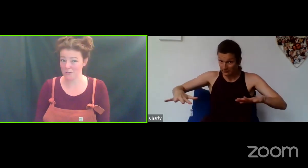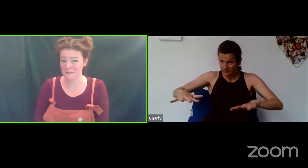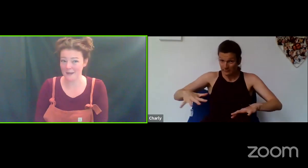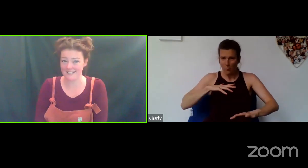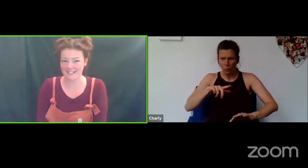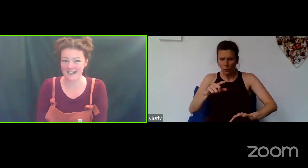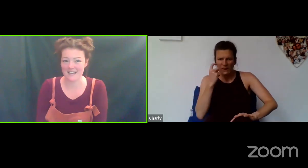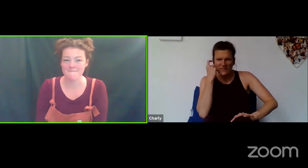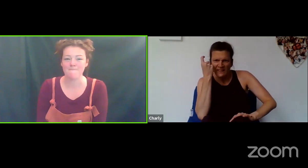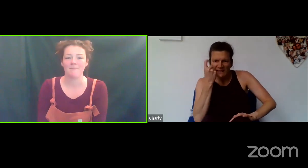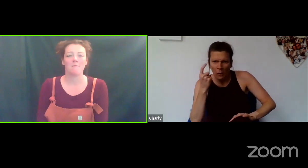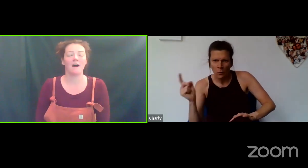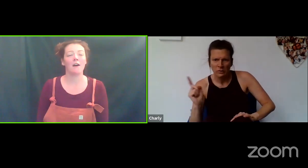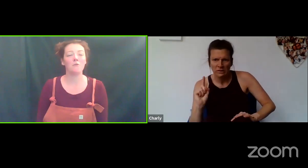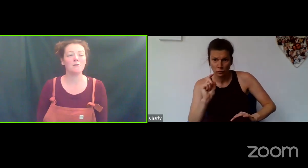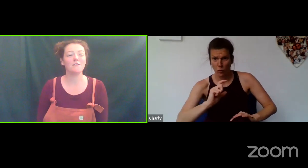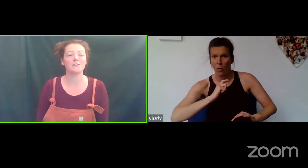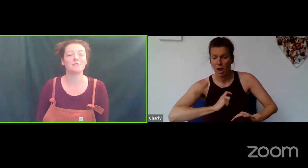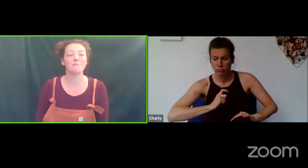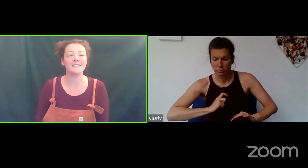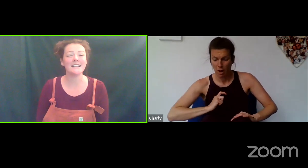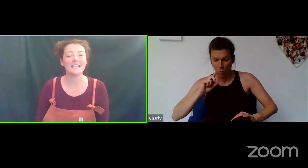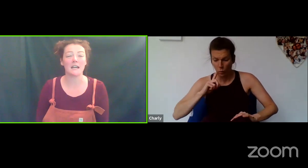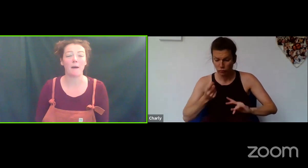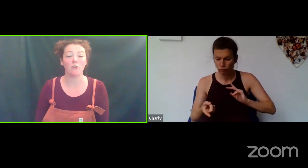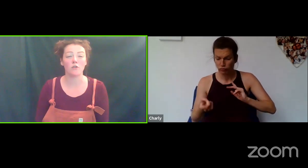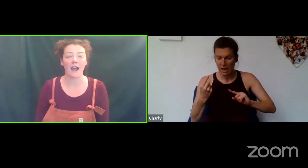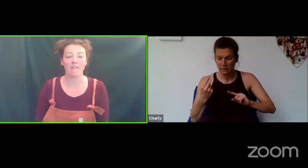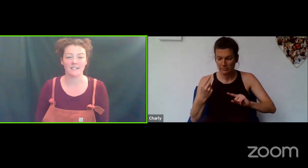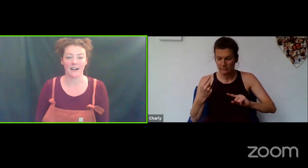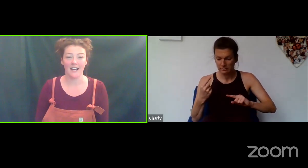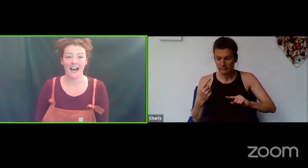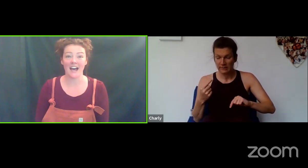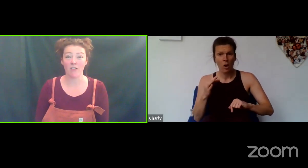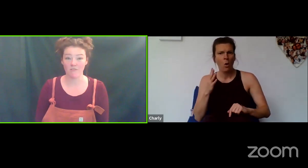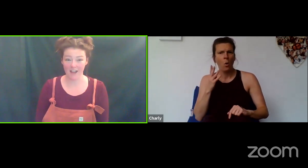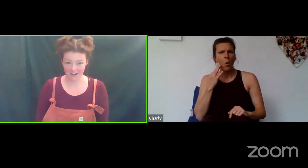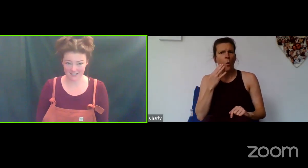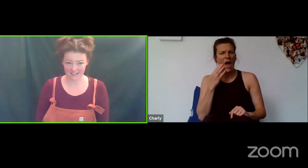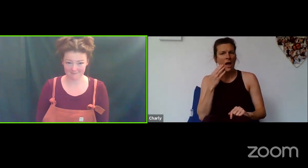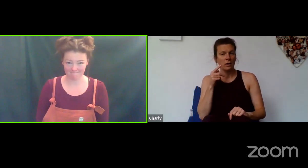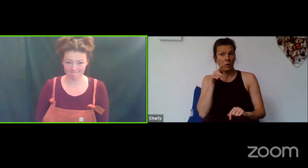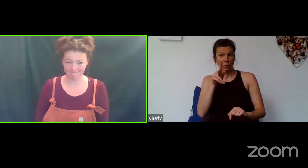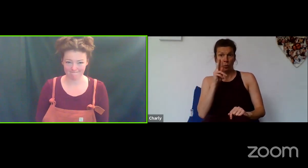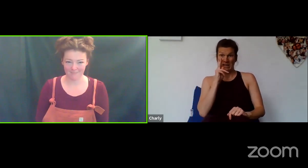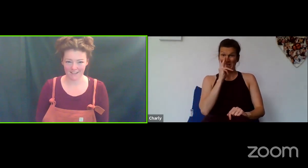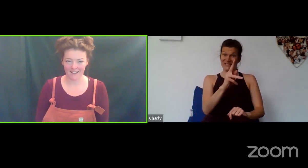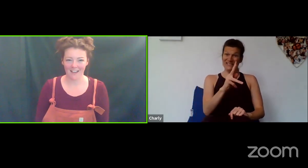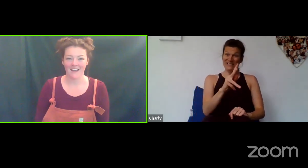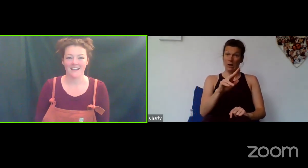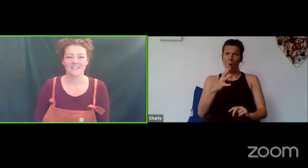So, I'd like all of you... make sure your space is clear... but I'd like all of you to really think about your character and how they're reacting.